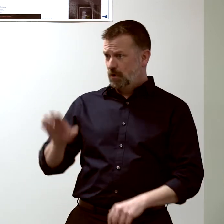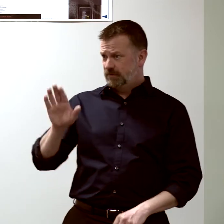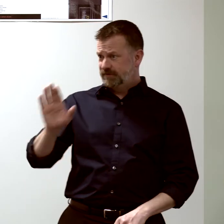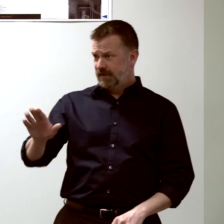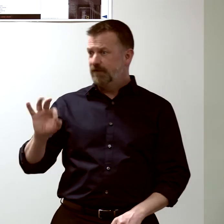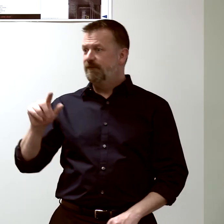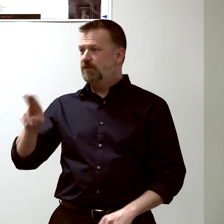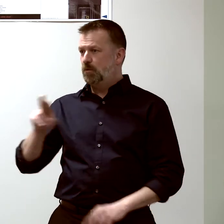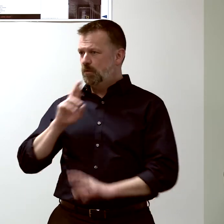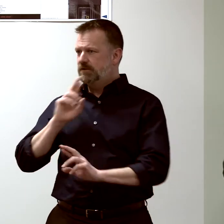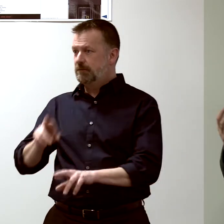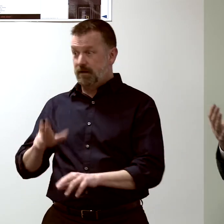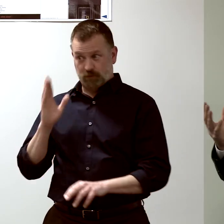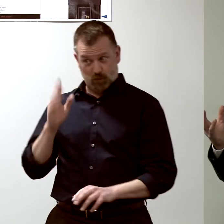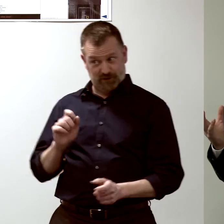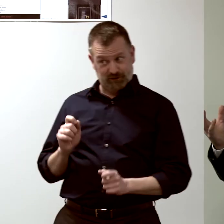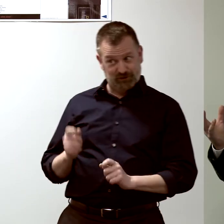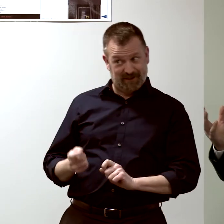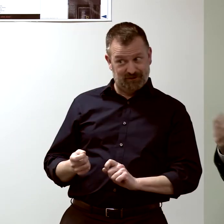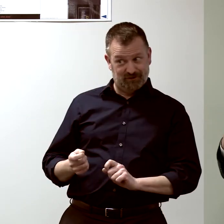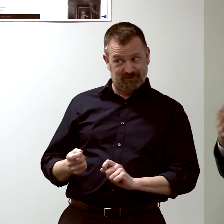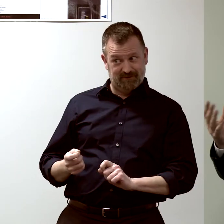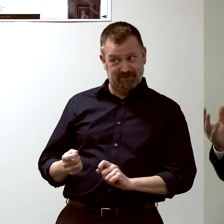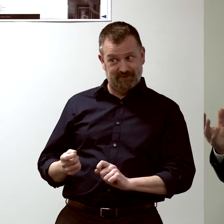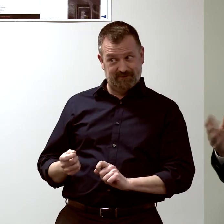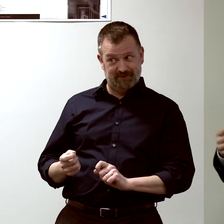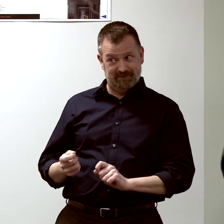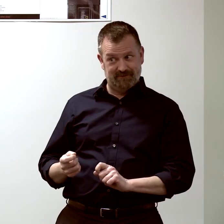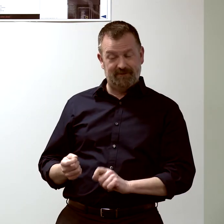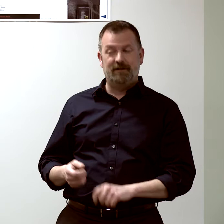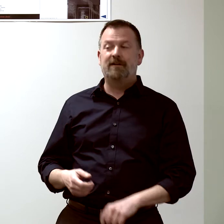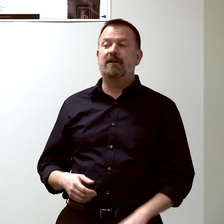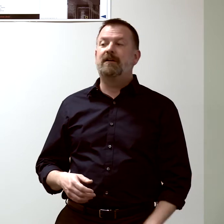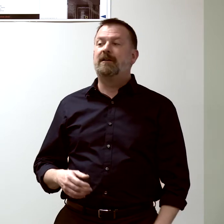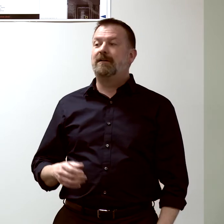when they're able to react against 17,